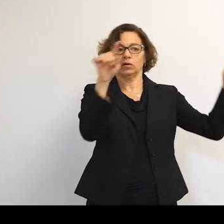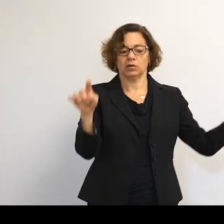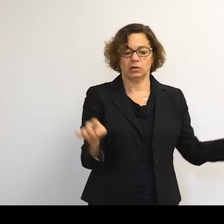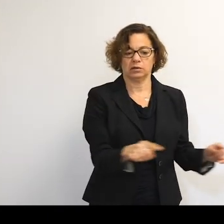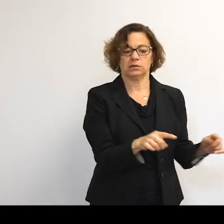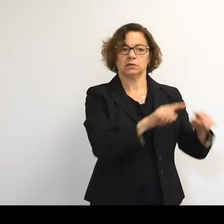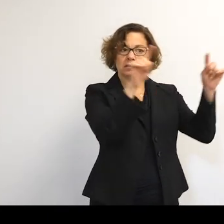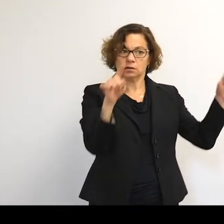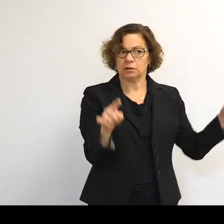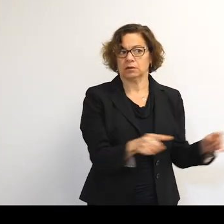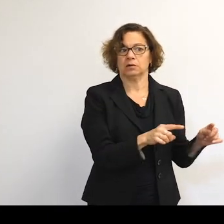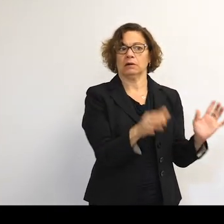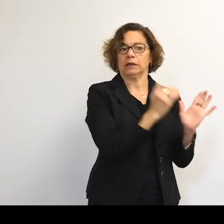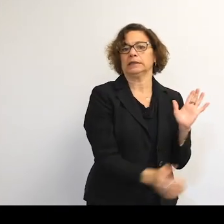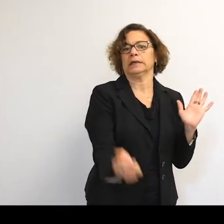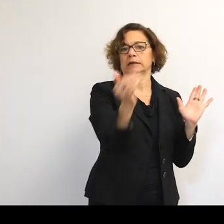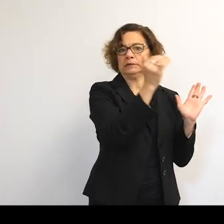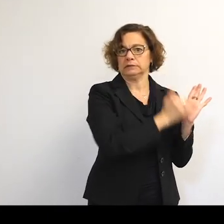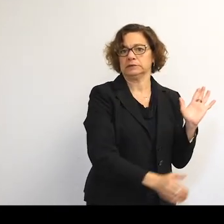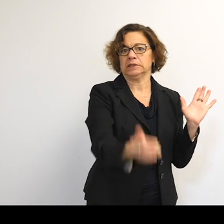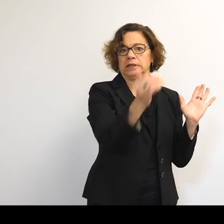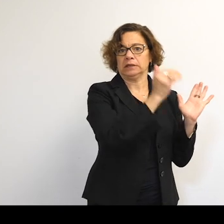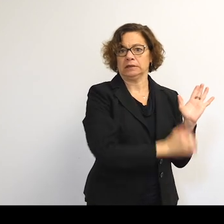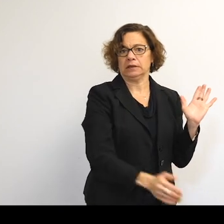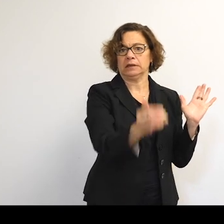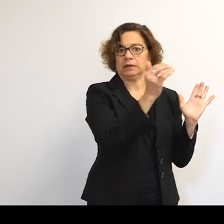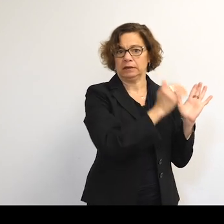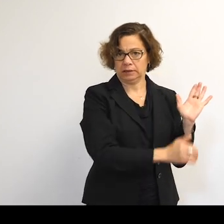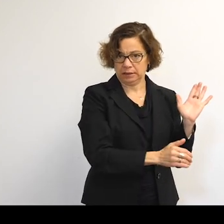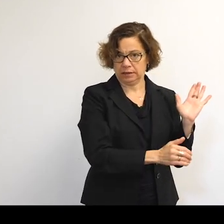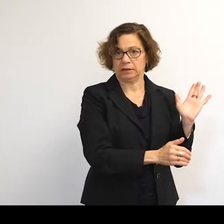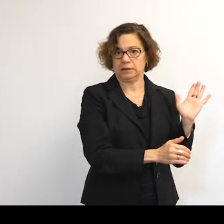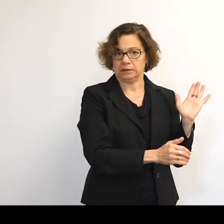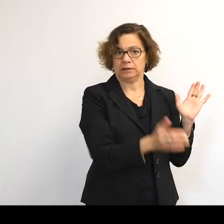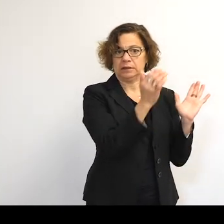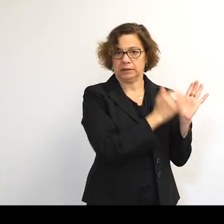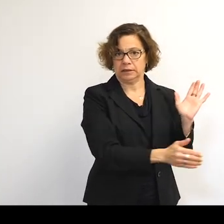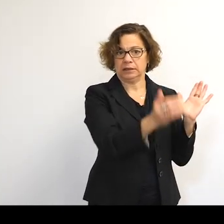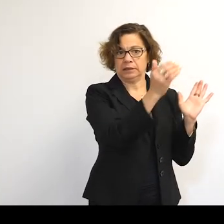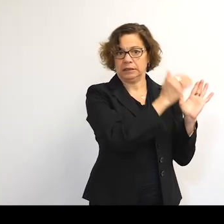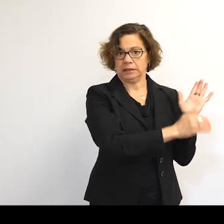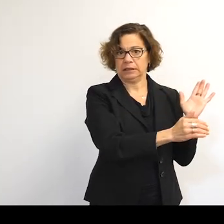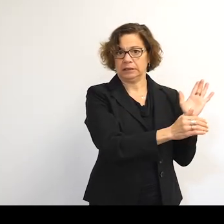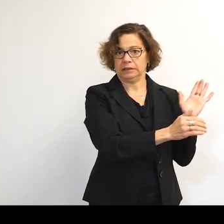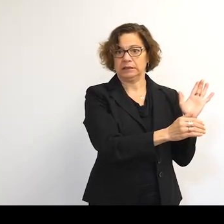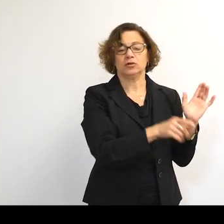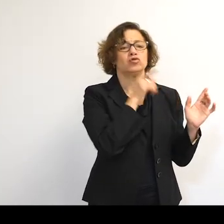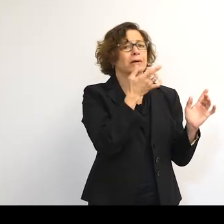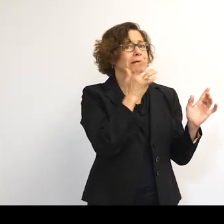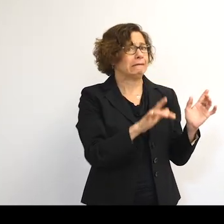And it repeats. Just go over the same path again and again. And this is a real gift towards--